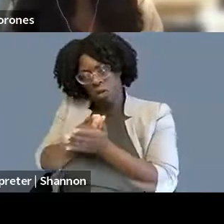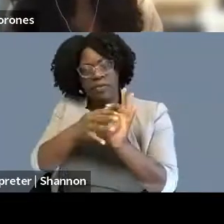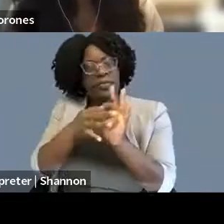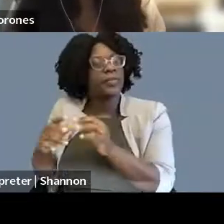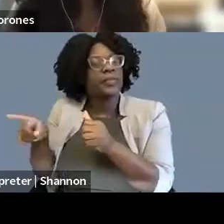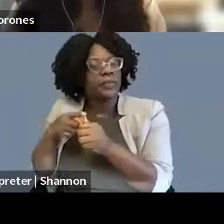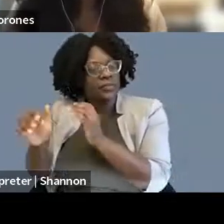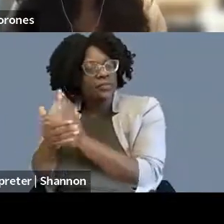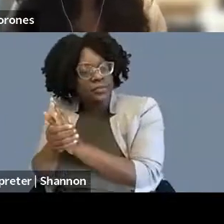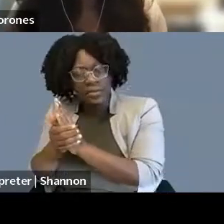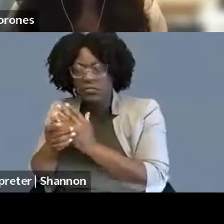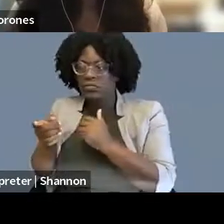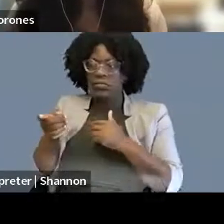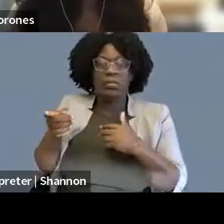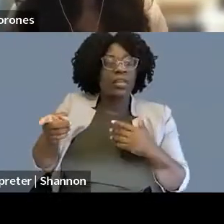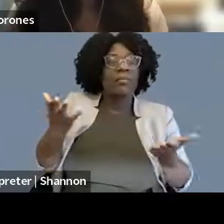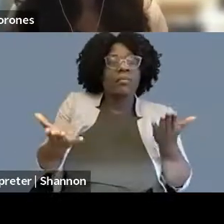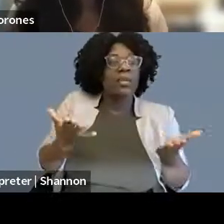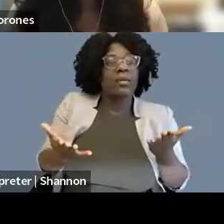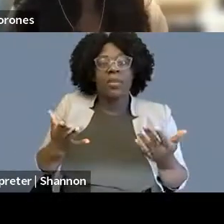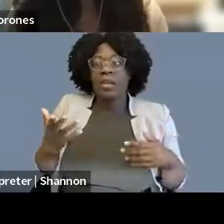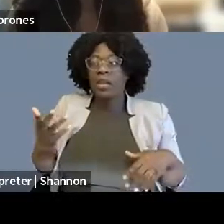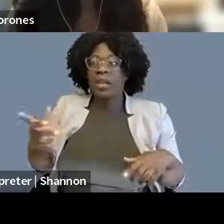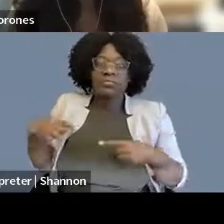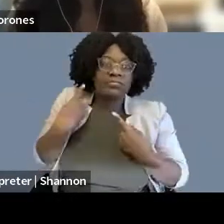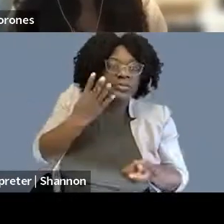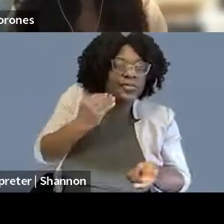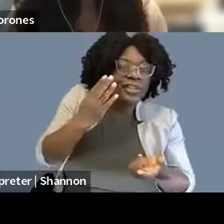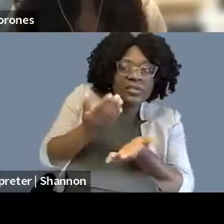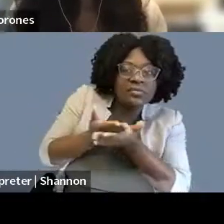They might not actually have, you know, equal and free speech as the law currently is.